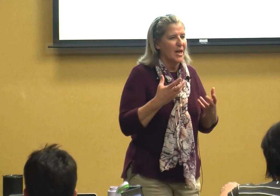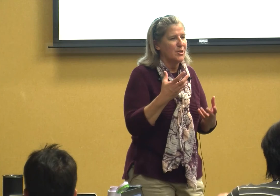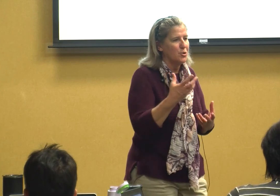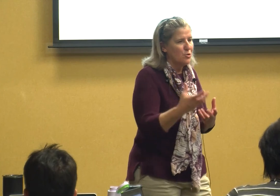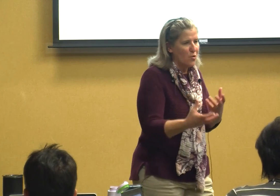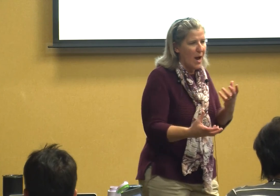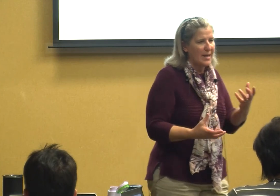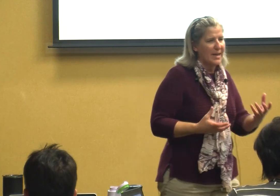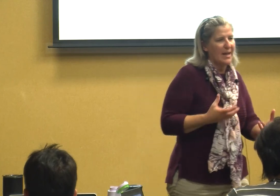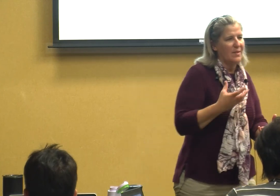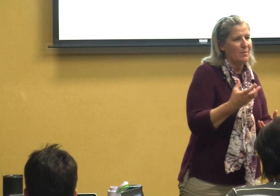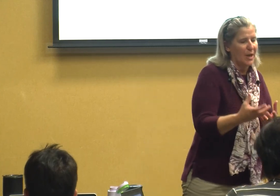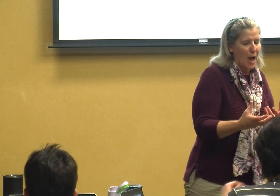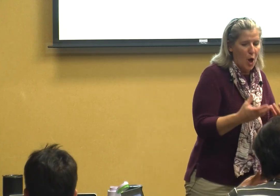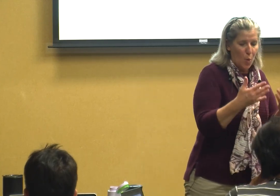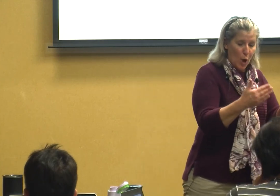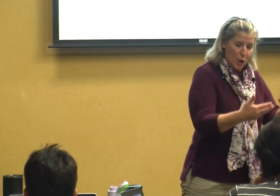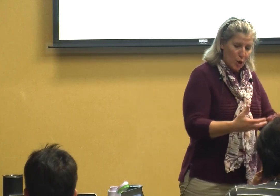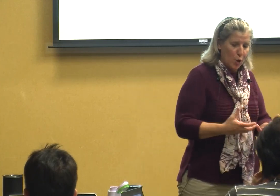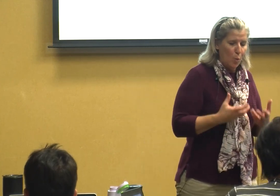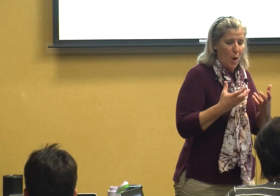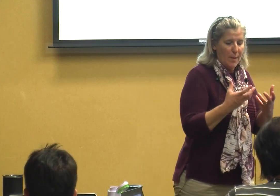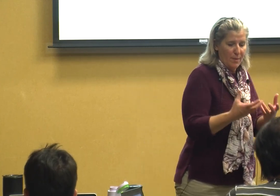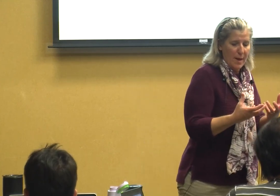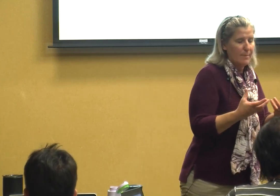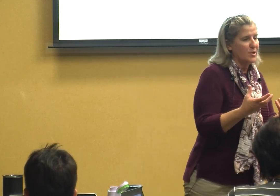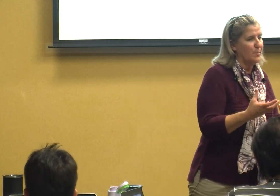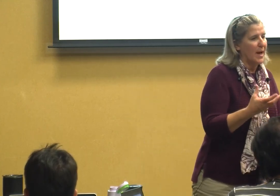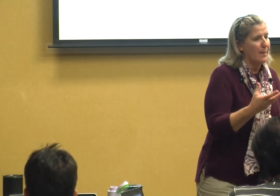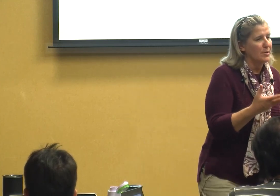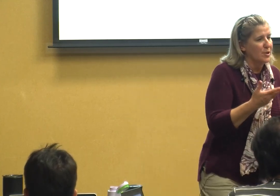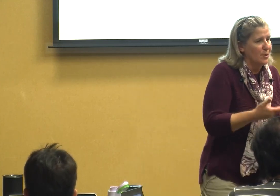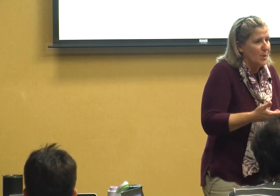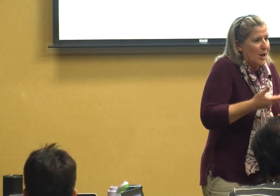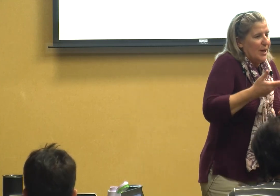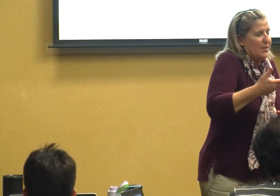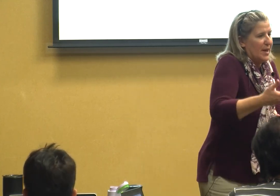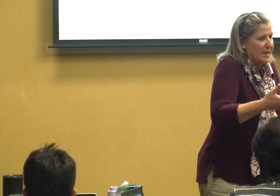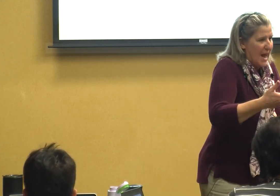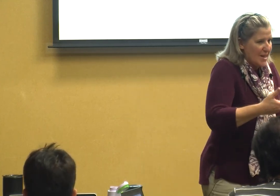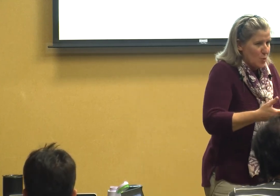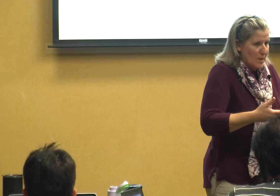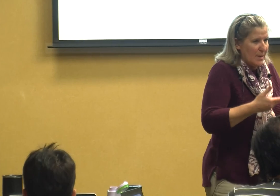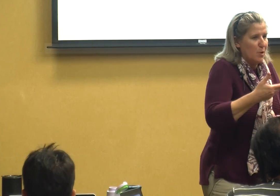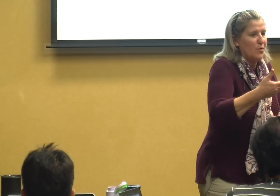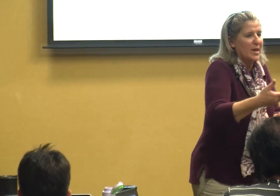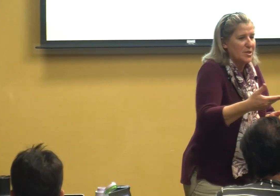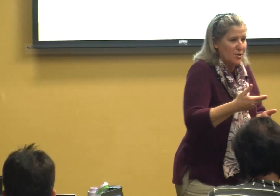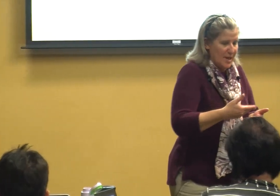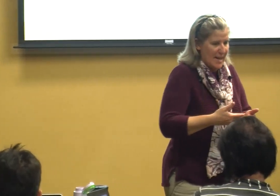as you're trying to get them to go you want them to be able to then naturally move into the next